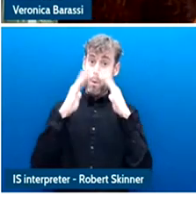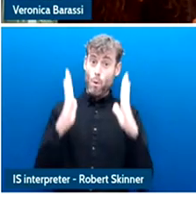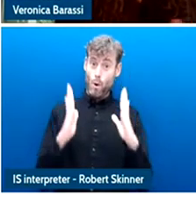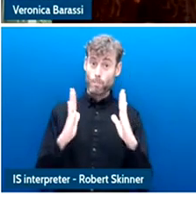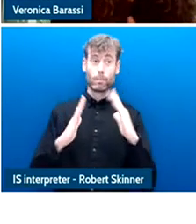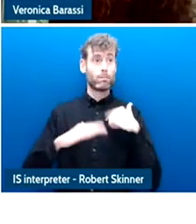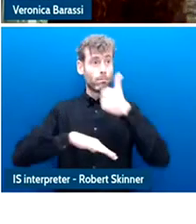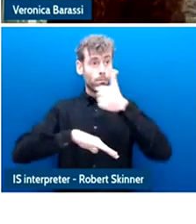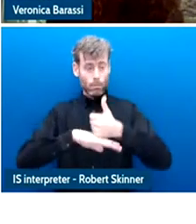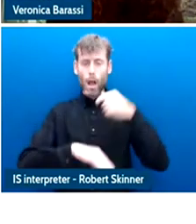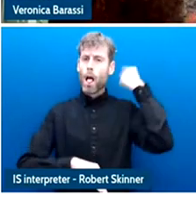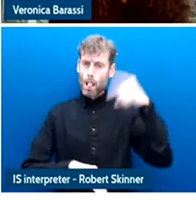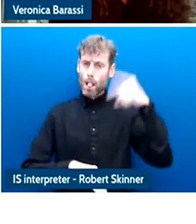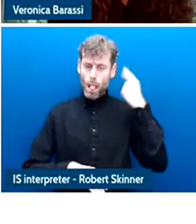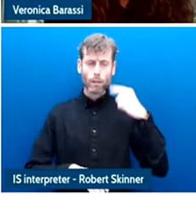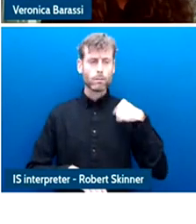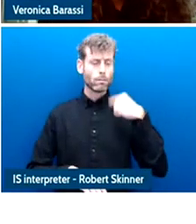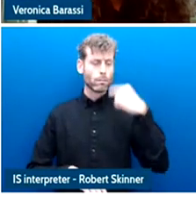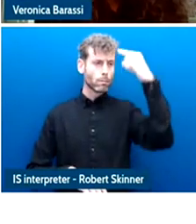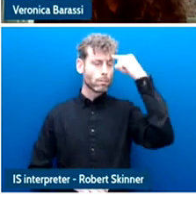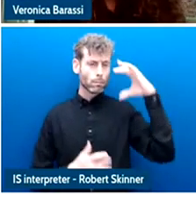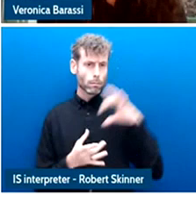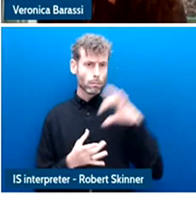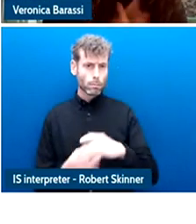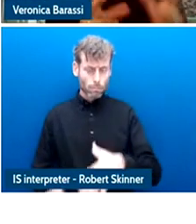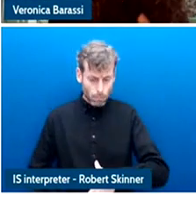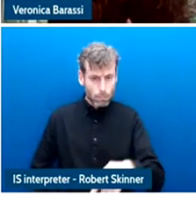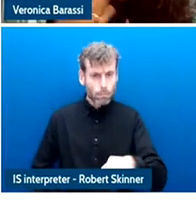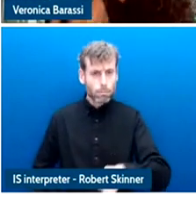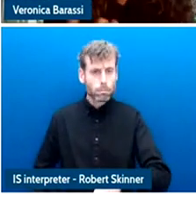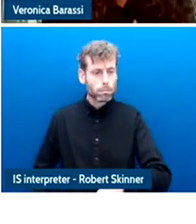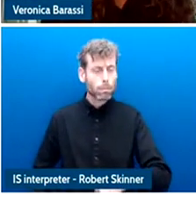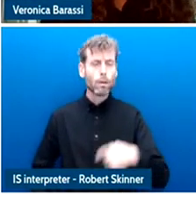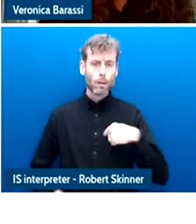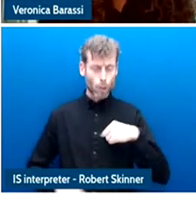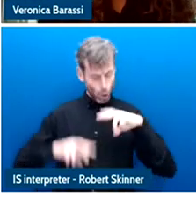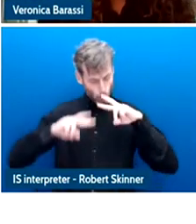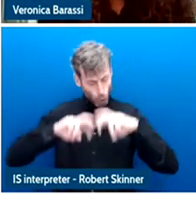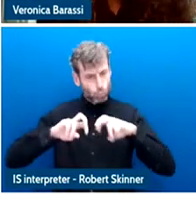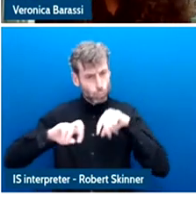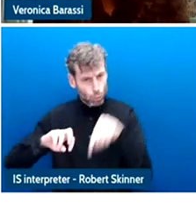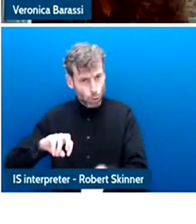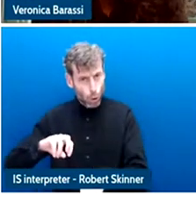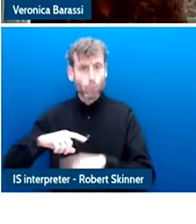my own research on my daughter but working with other parts in the London but